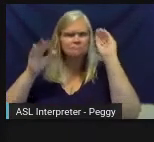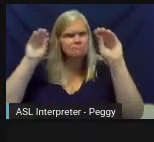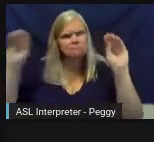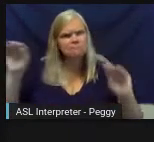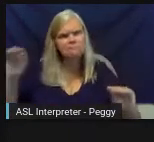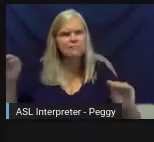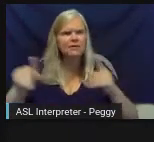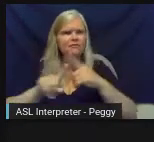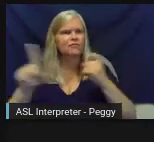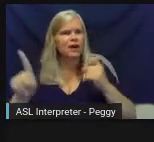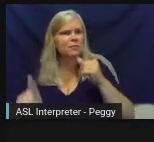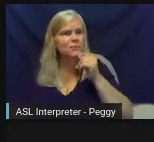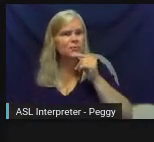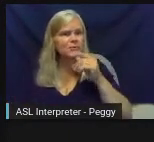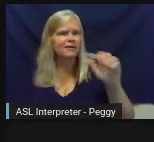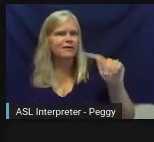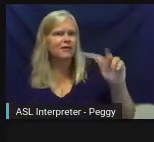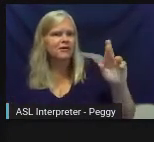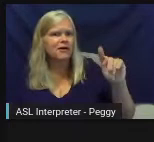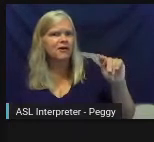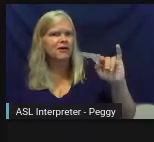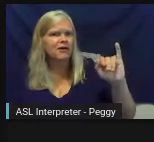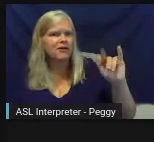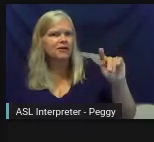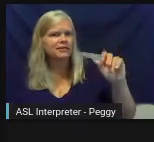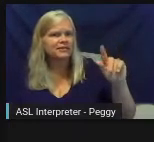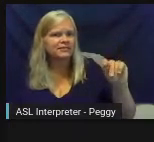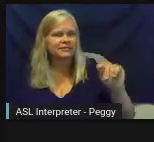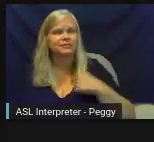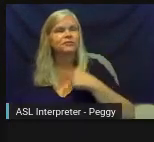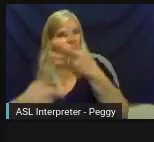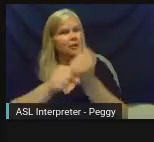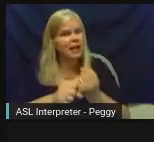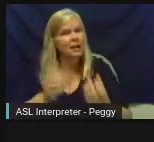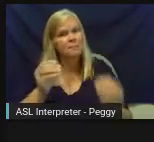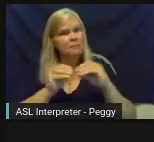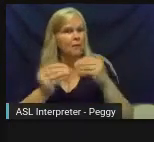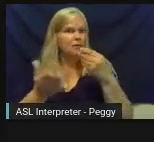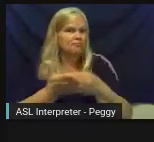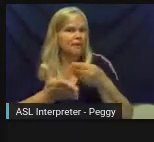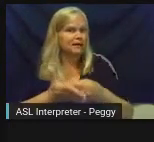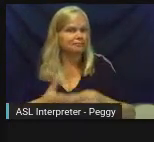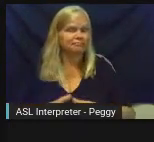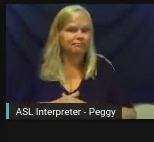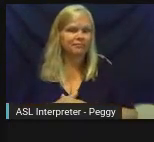additional funding. Mm-hmm. Yep.